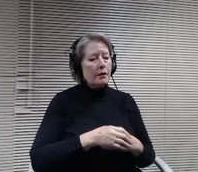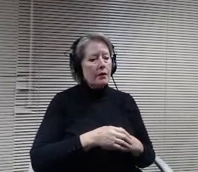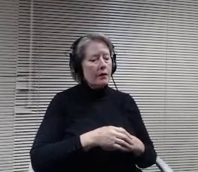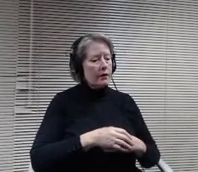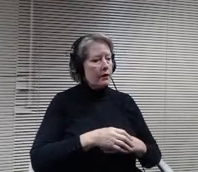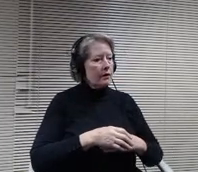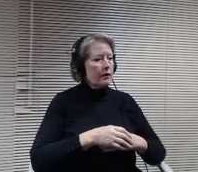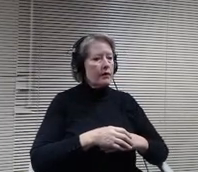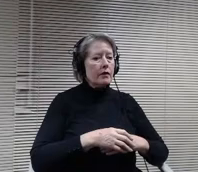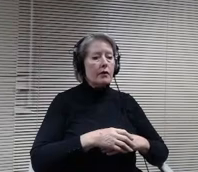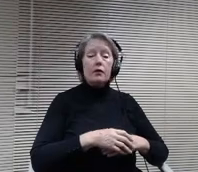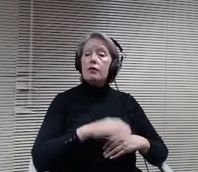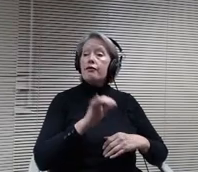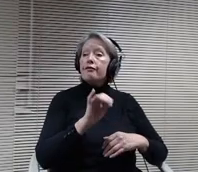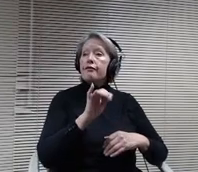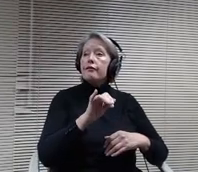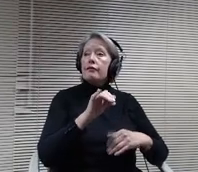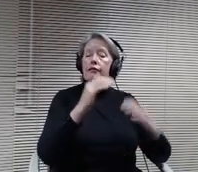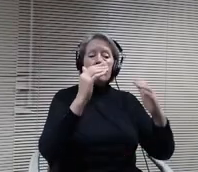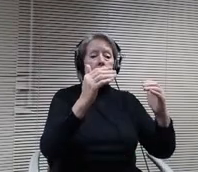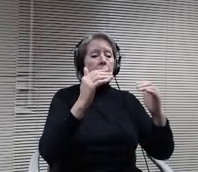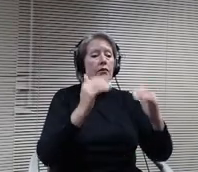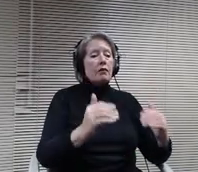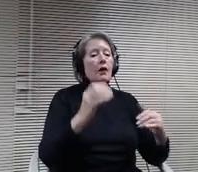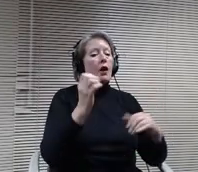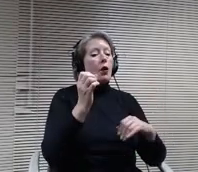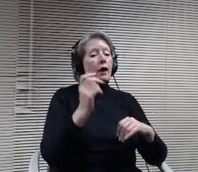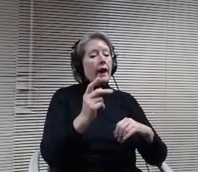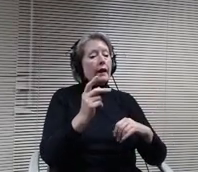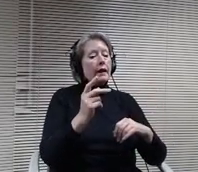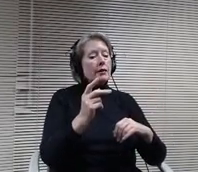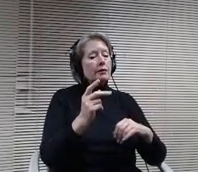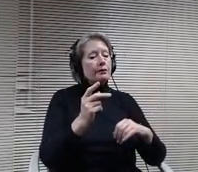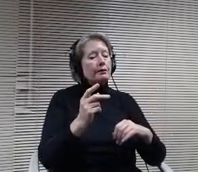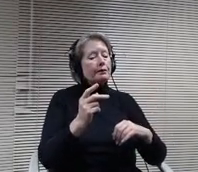OK, now is we've reached a time for community comments. We are